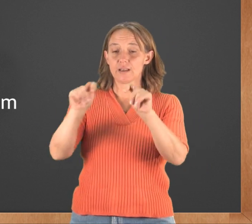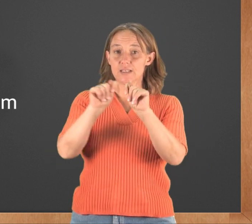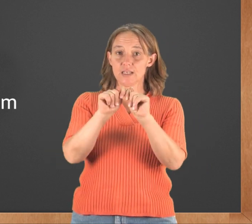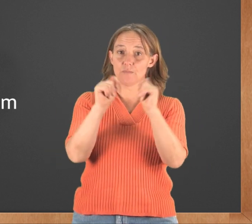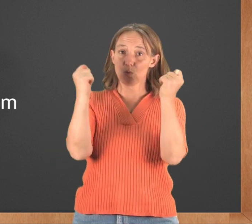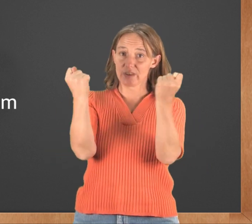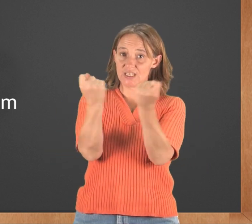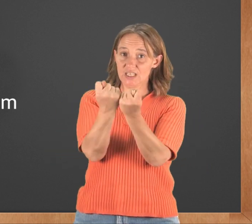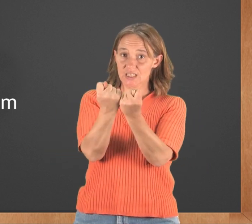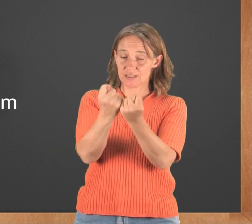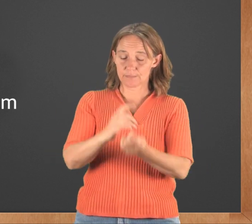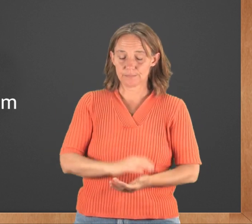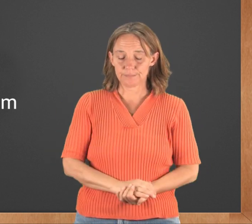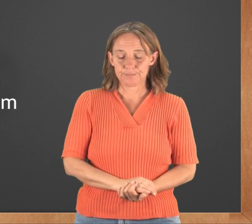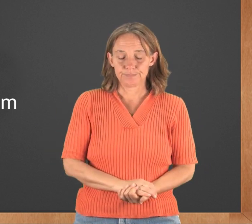Team with "t's".